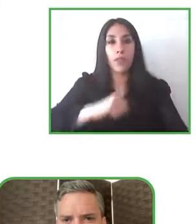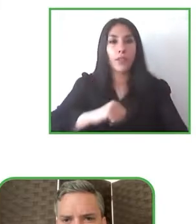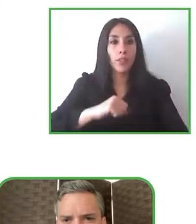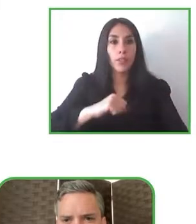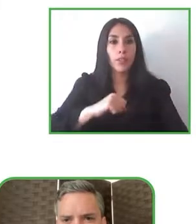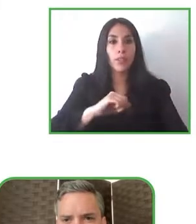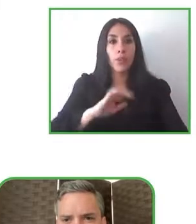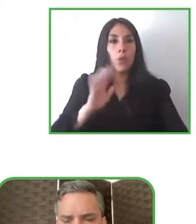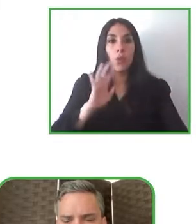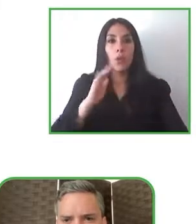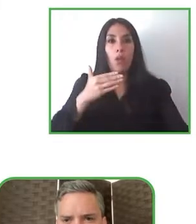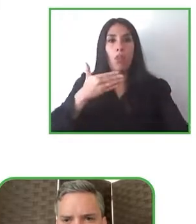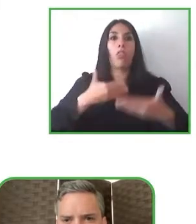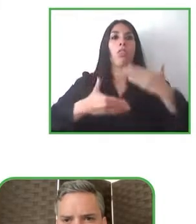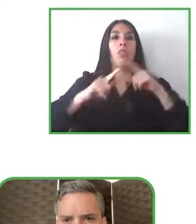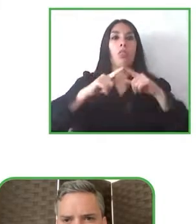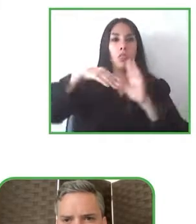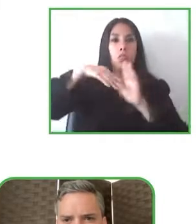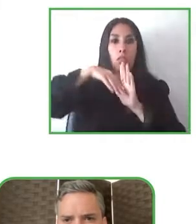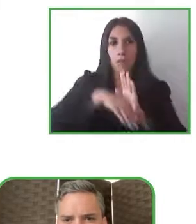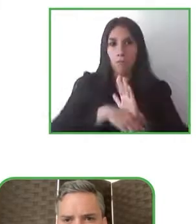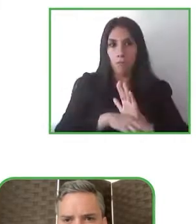look forward, to look for the future.